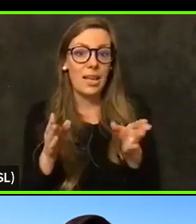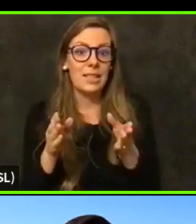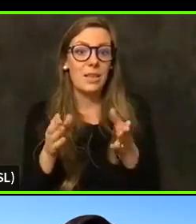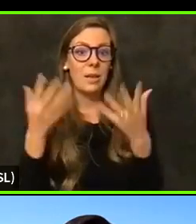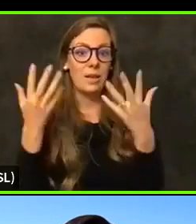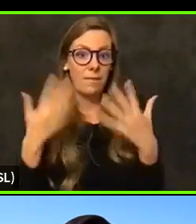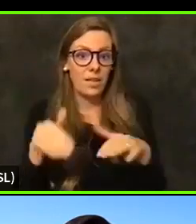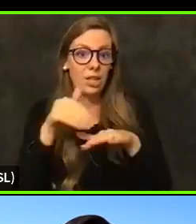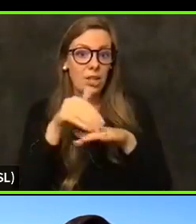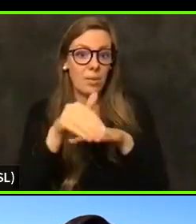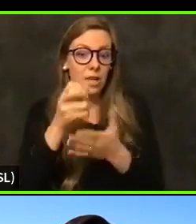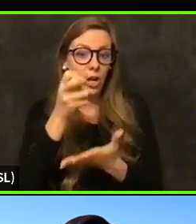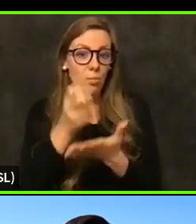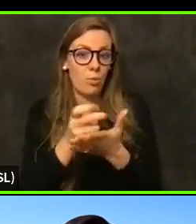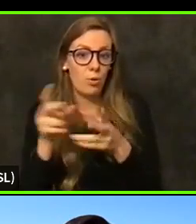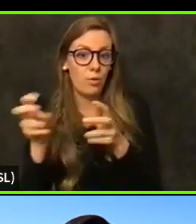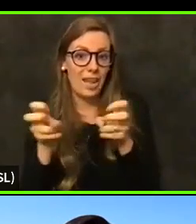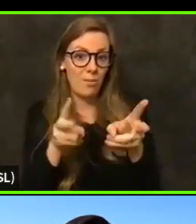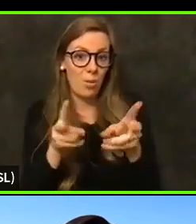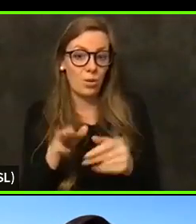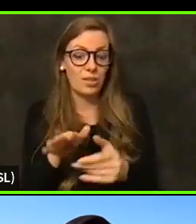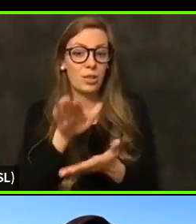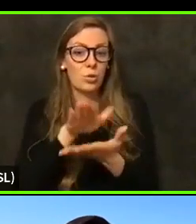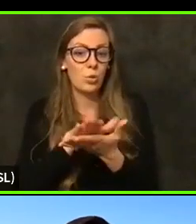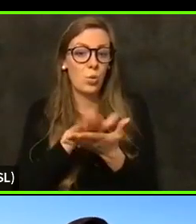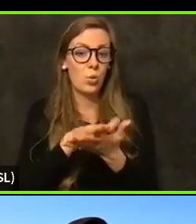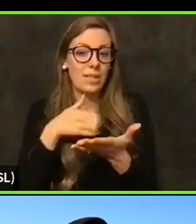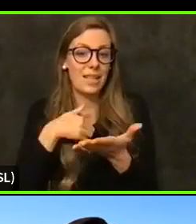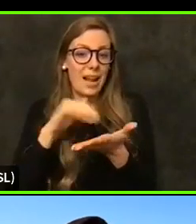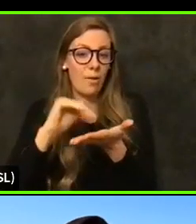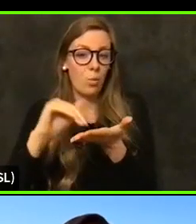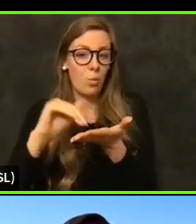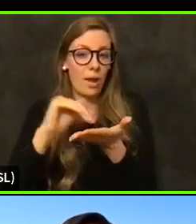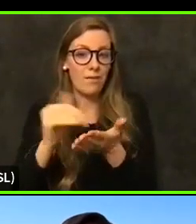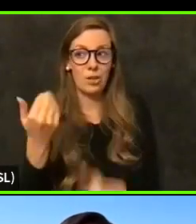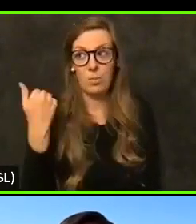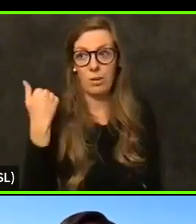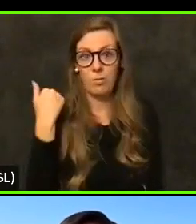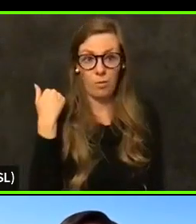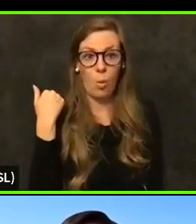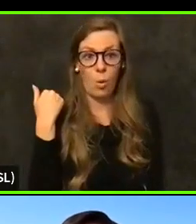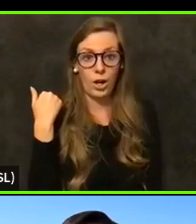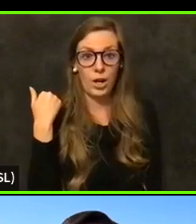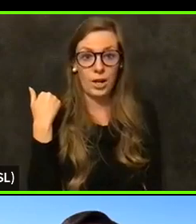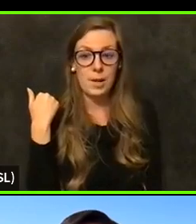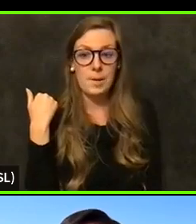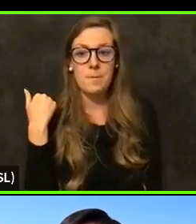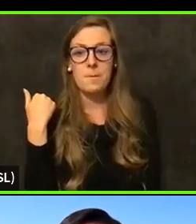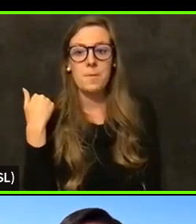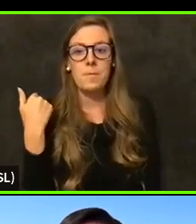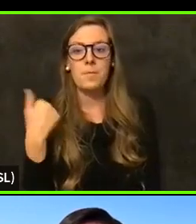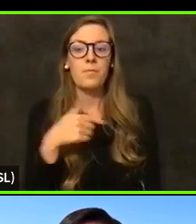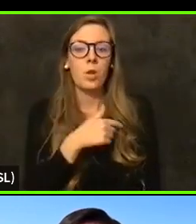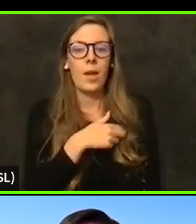So schools that had waivers before we had approved about nine or ten schools